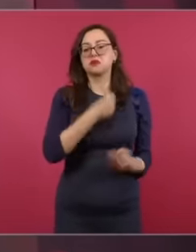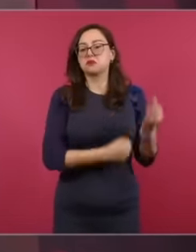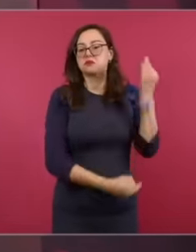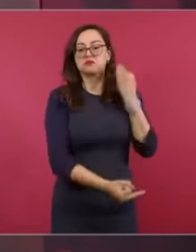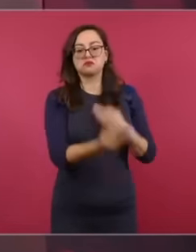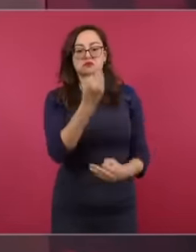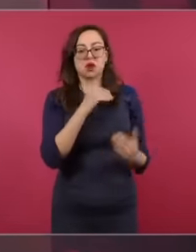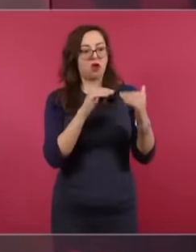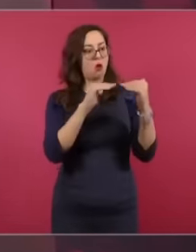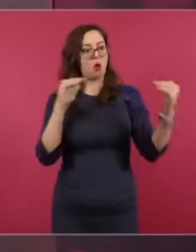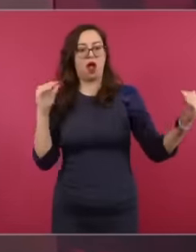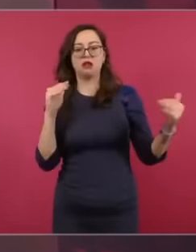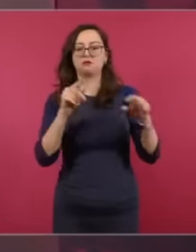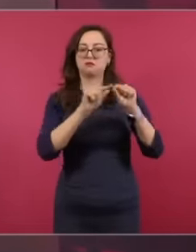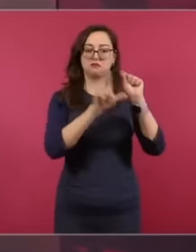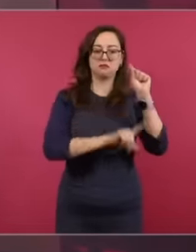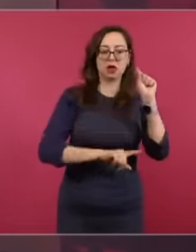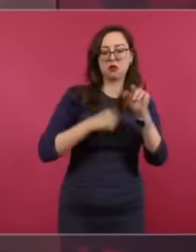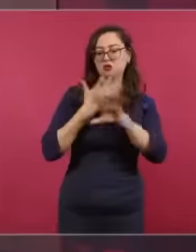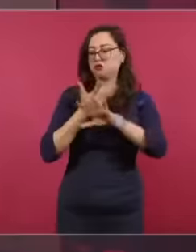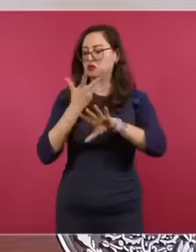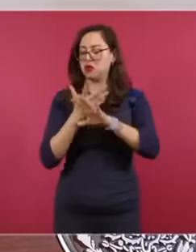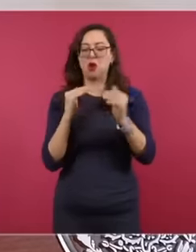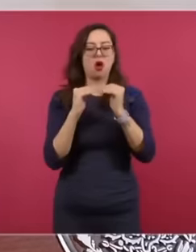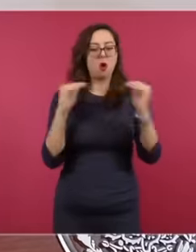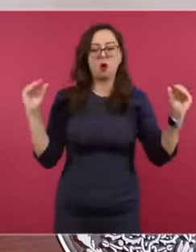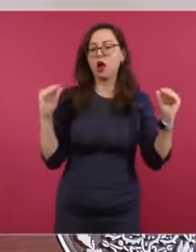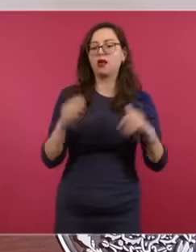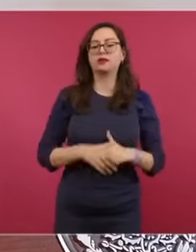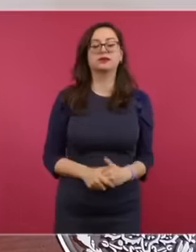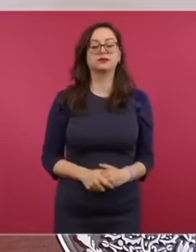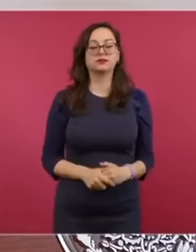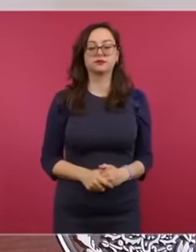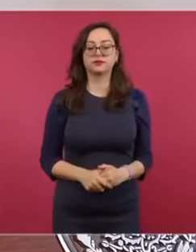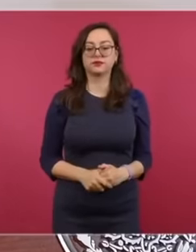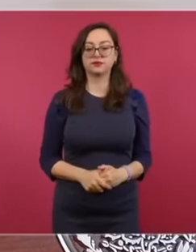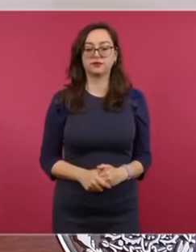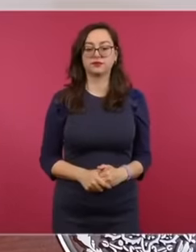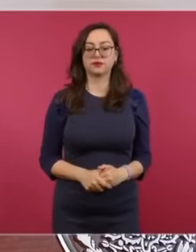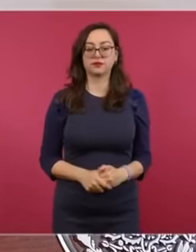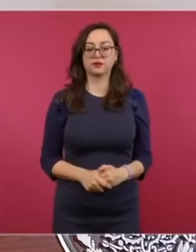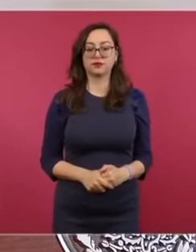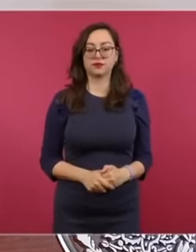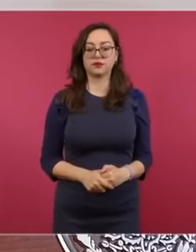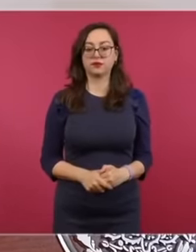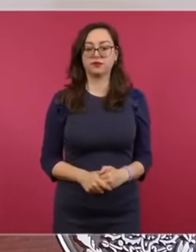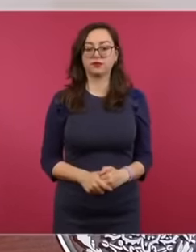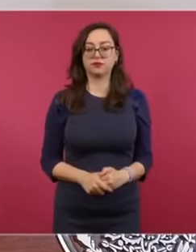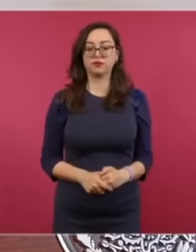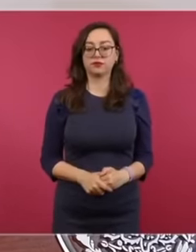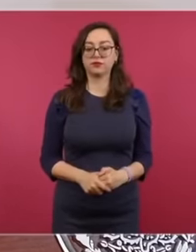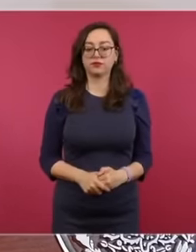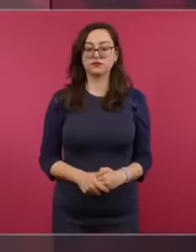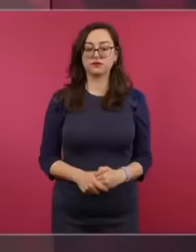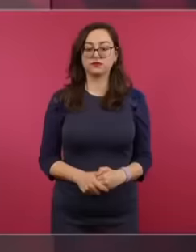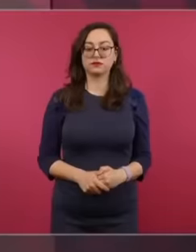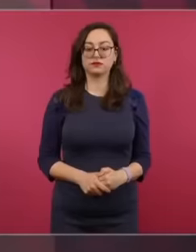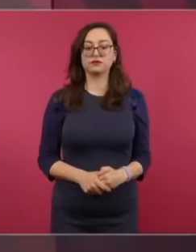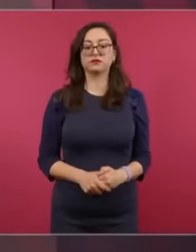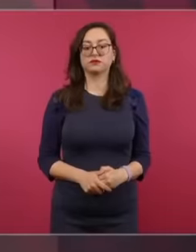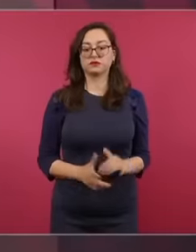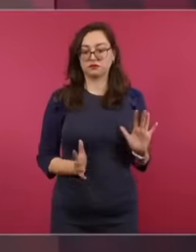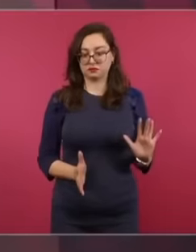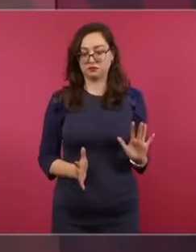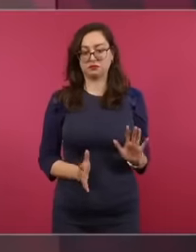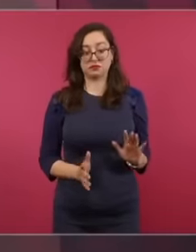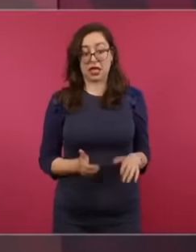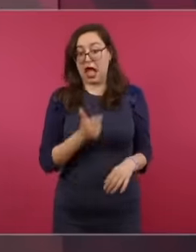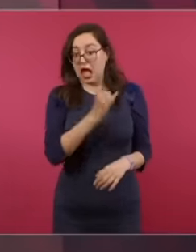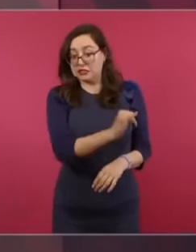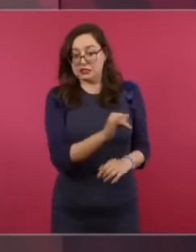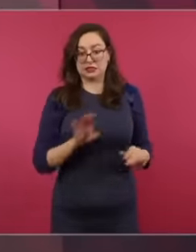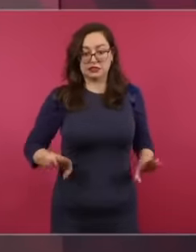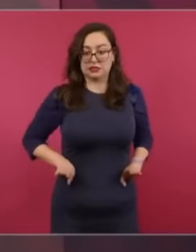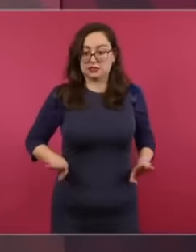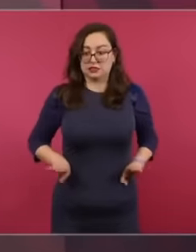equals, there is always an equal footing and the other two things that I recognize, one